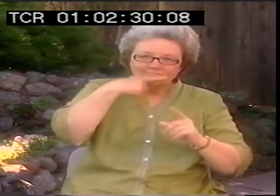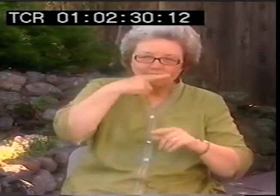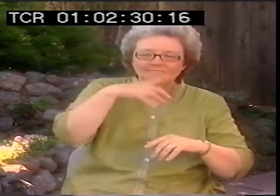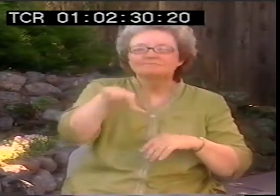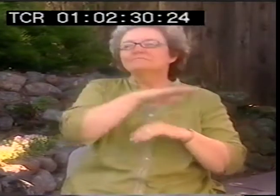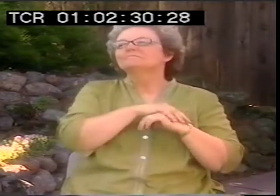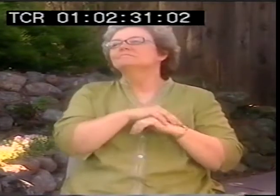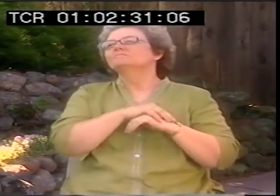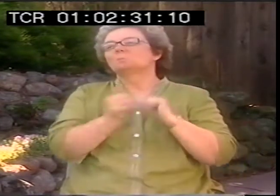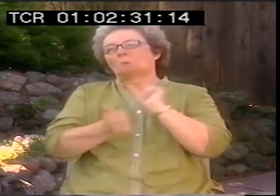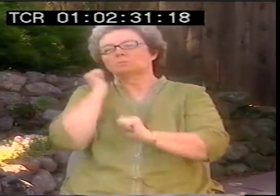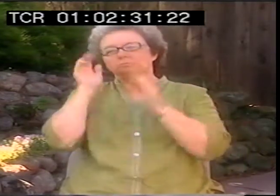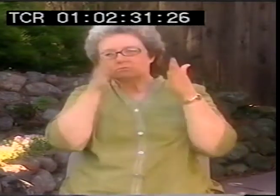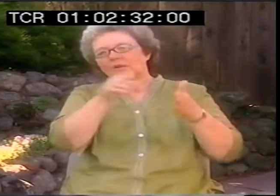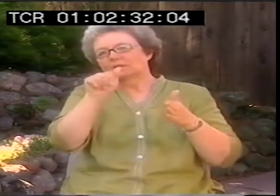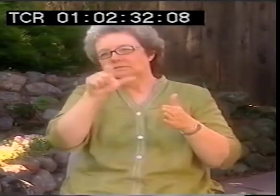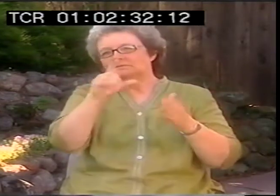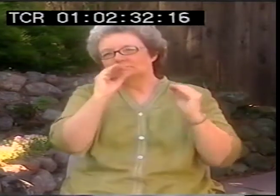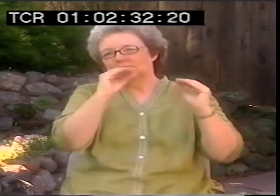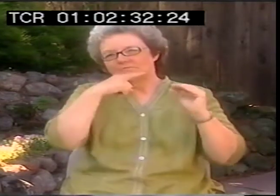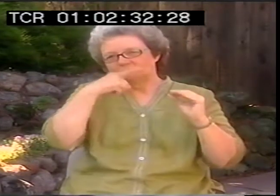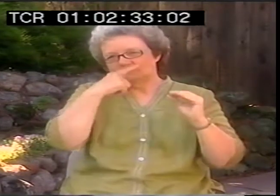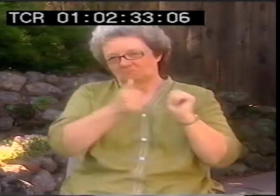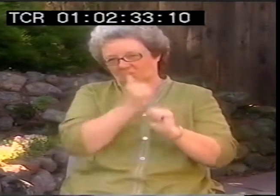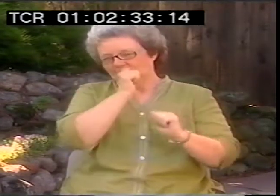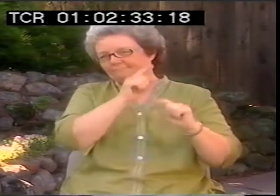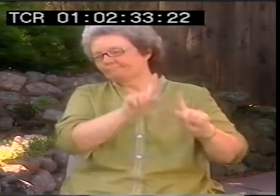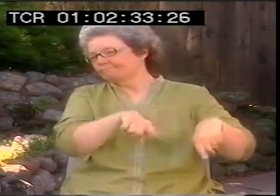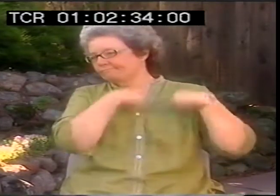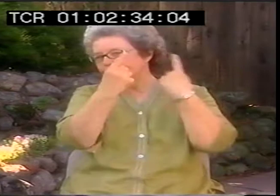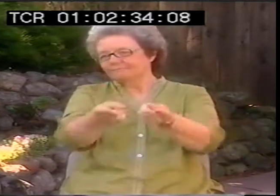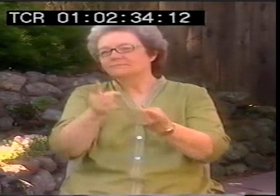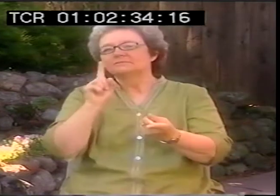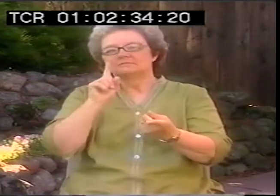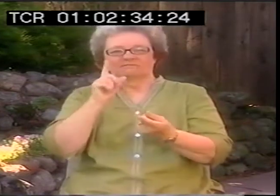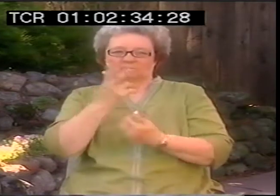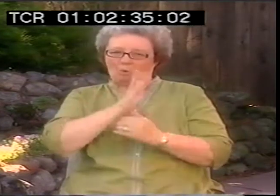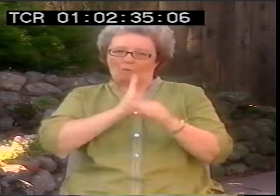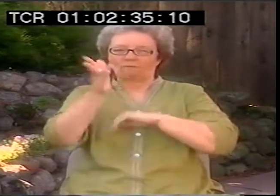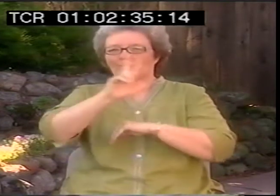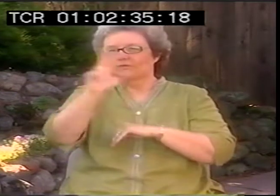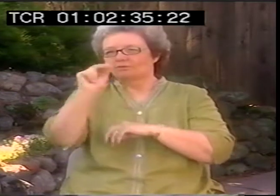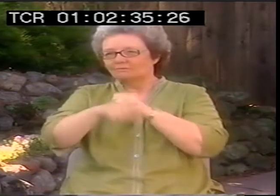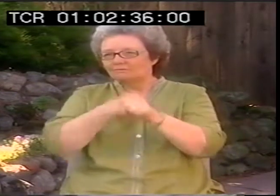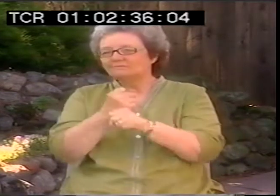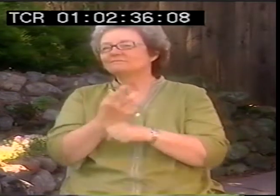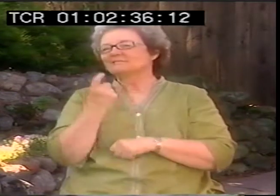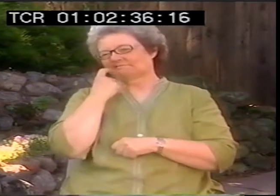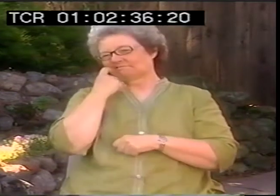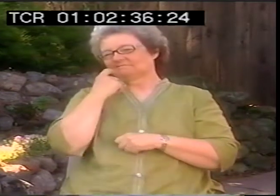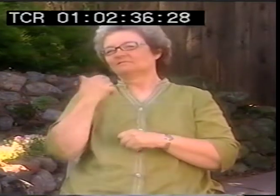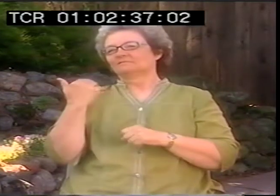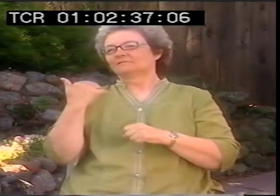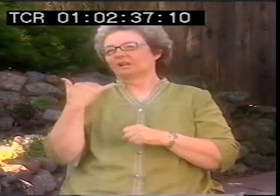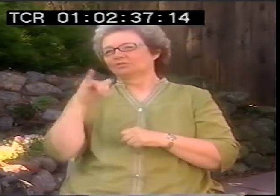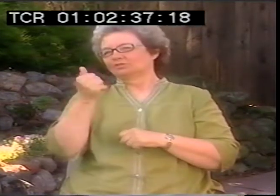I teach ASL to hearing people. Primarily I teach ASL to hearing folks. I've been doing that for about 30 years.